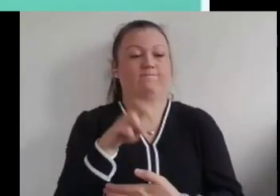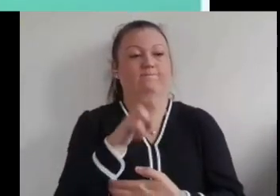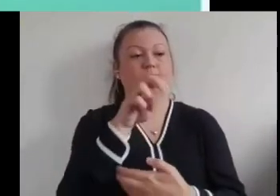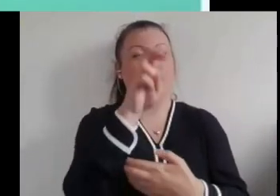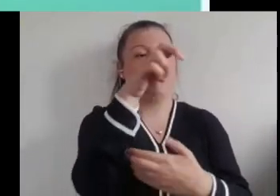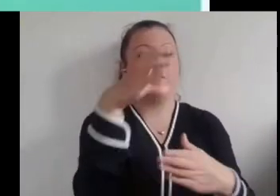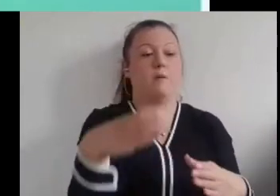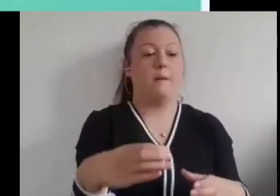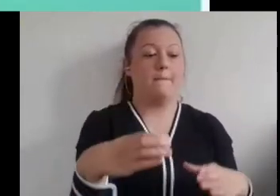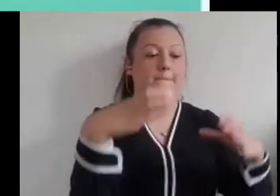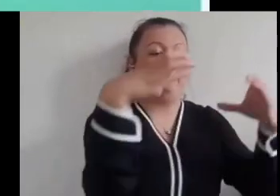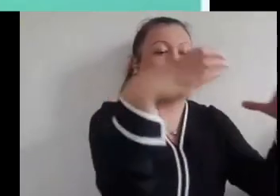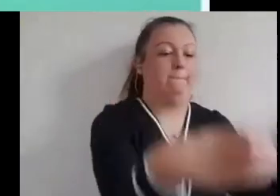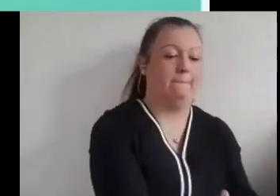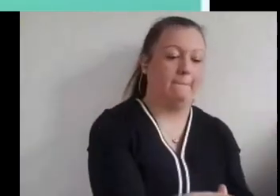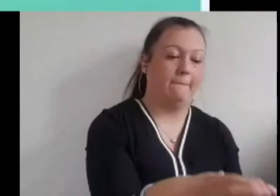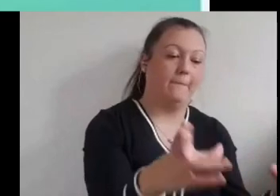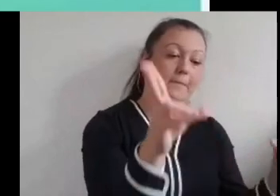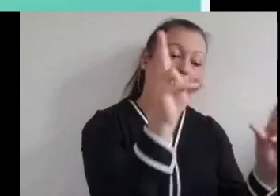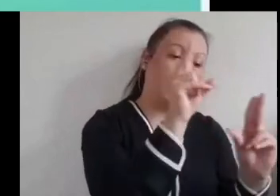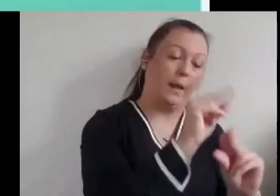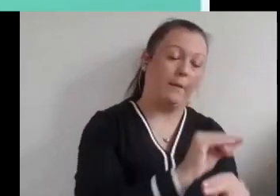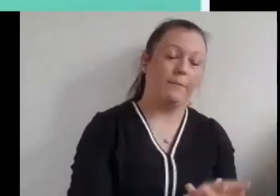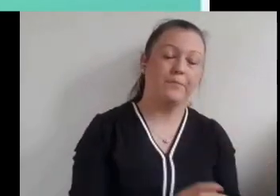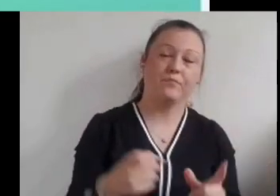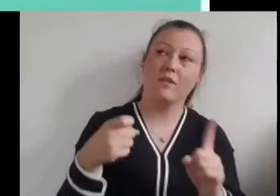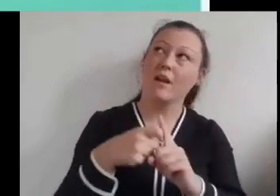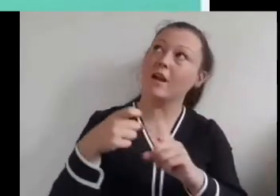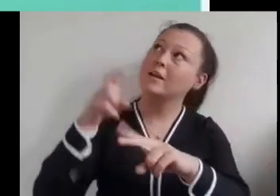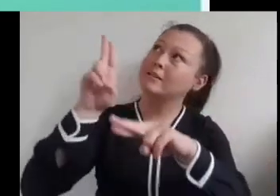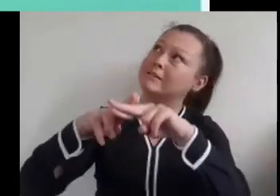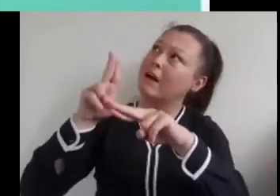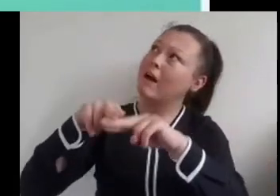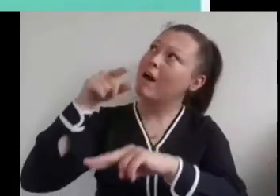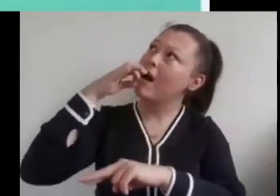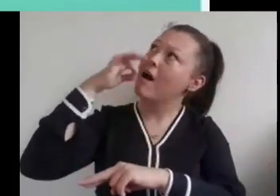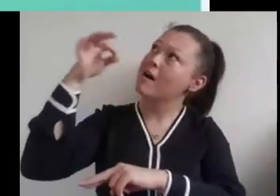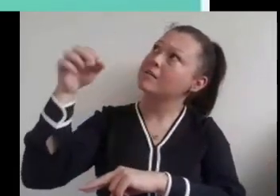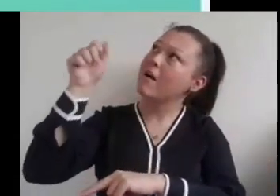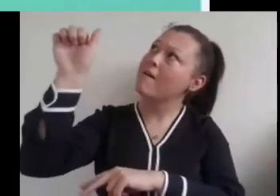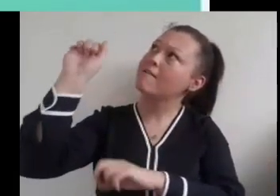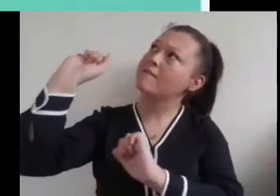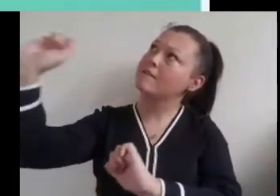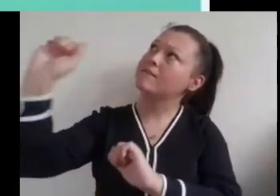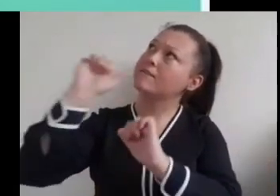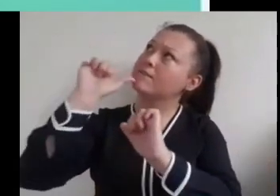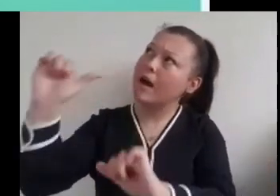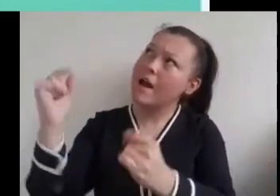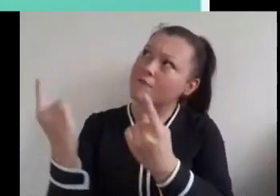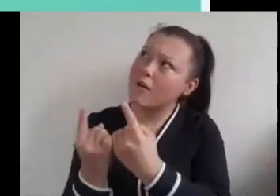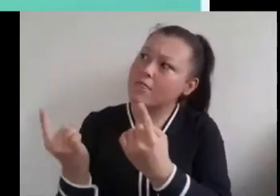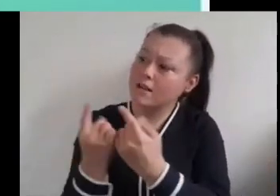It made Kate feel good when she heard all the positive things her dad had to say about his day.